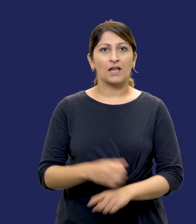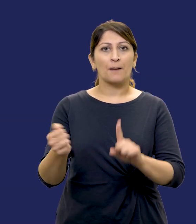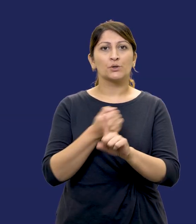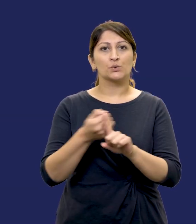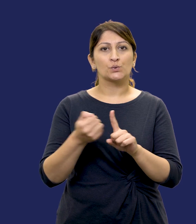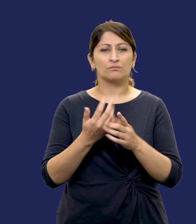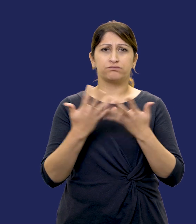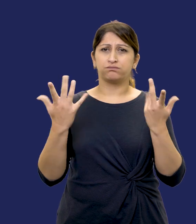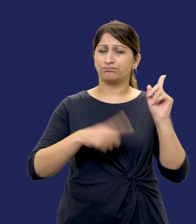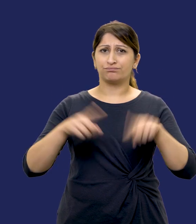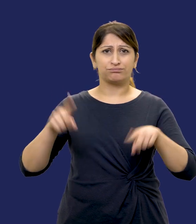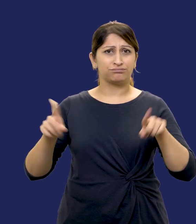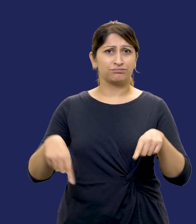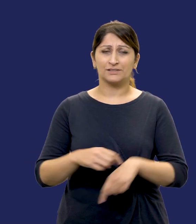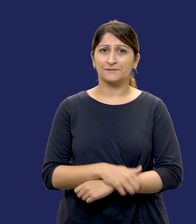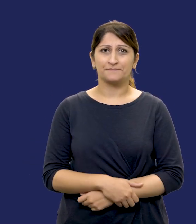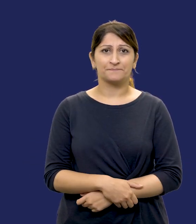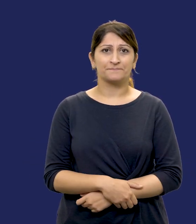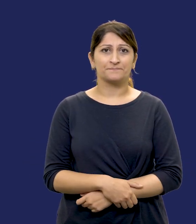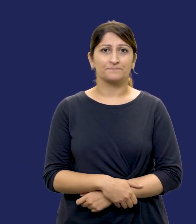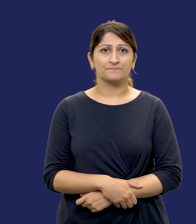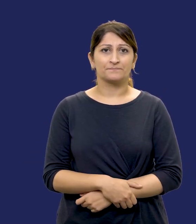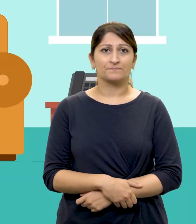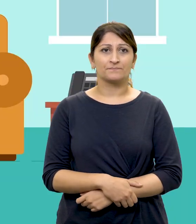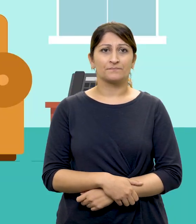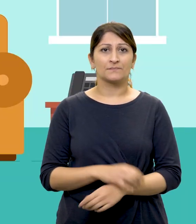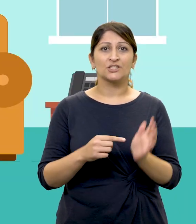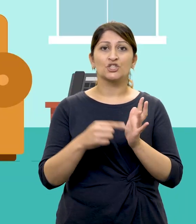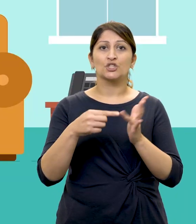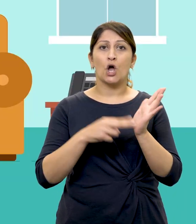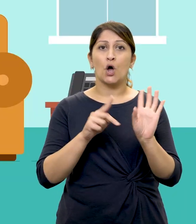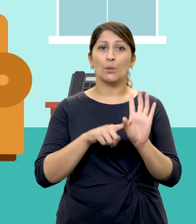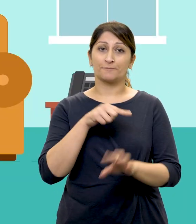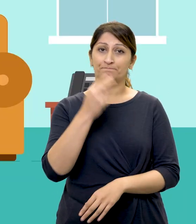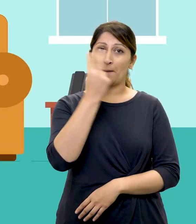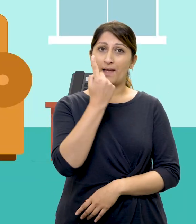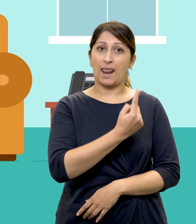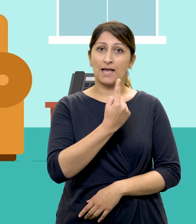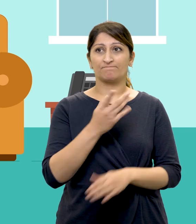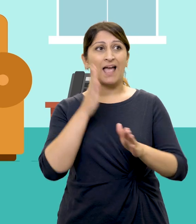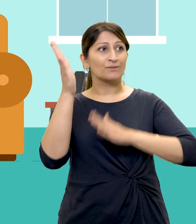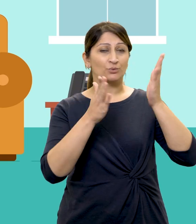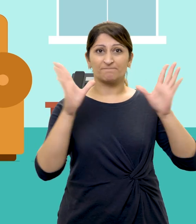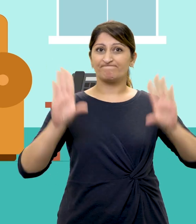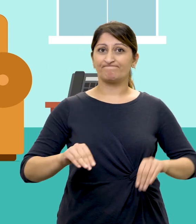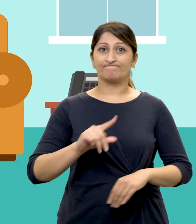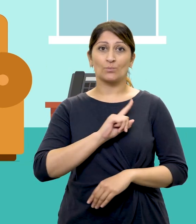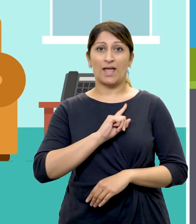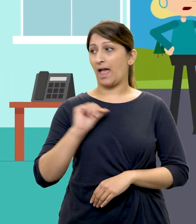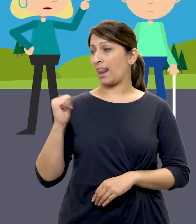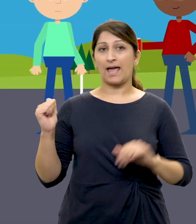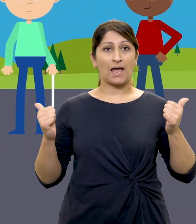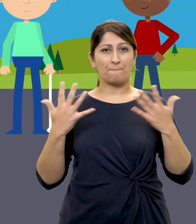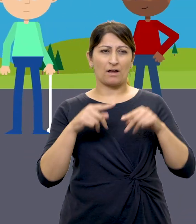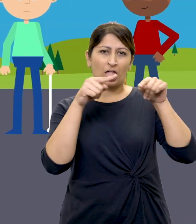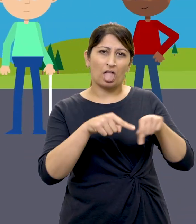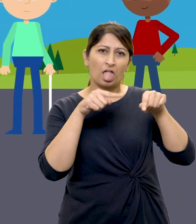Abuse can happen in many ways. Tony is blind. He stopped going out because his neighbours call him